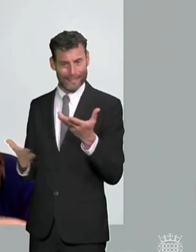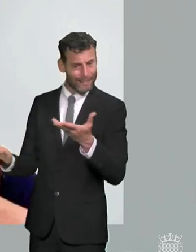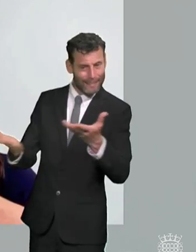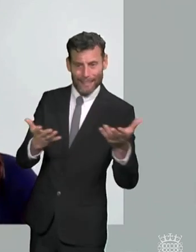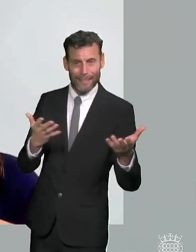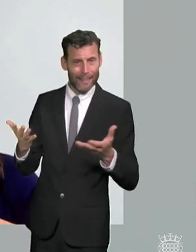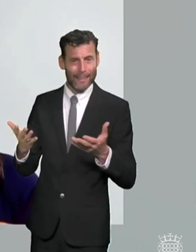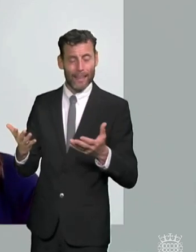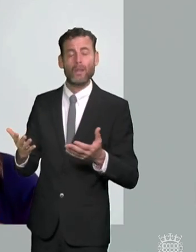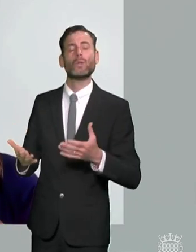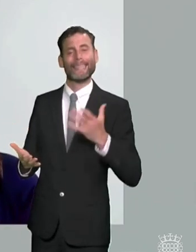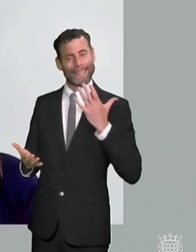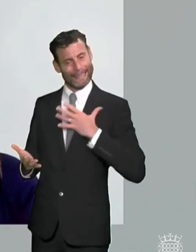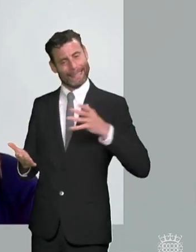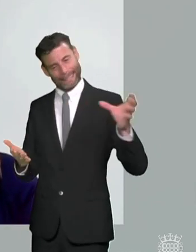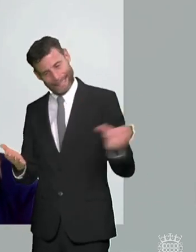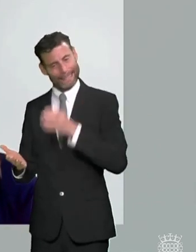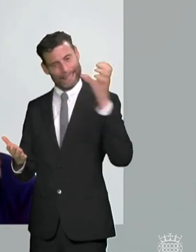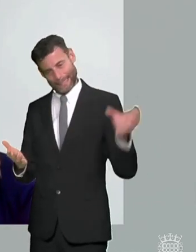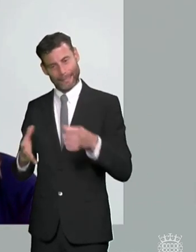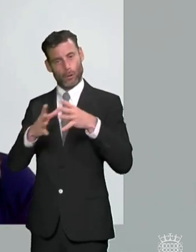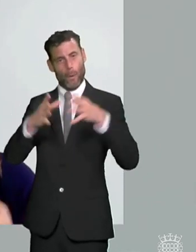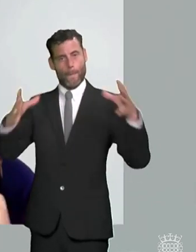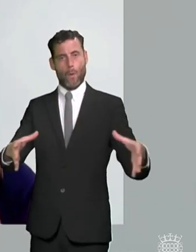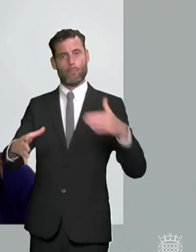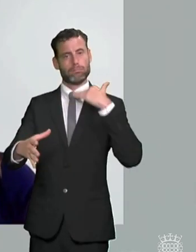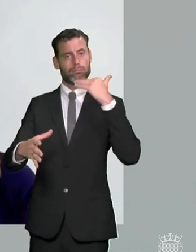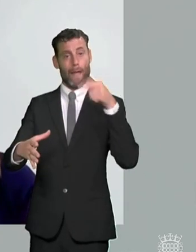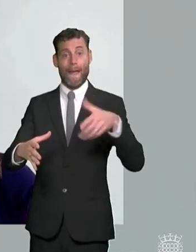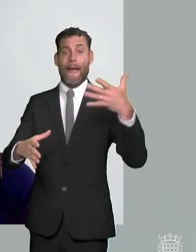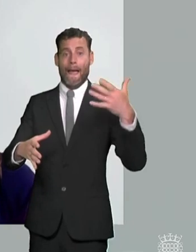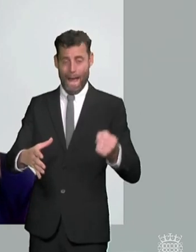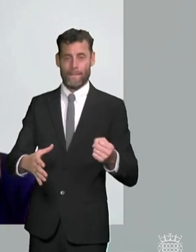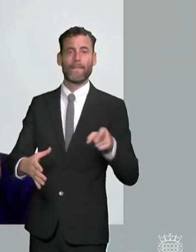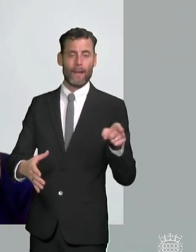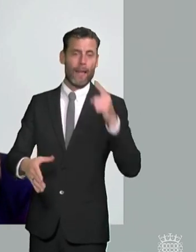that better and improve sdn support if there is the capacity and the resource within educational